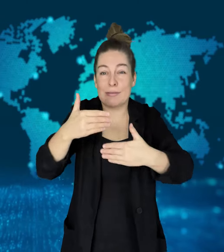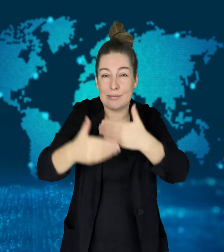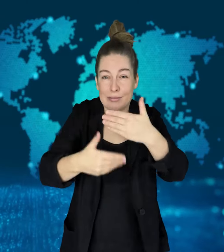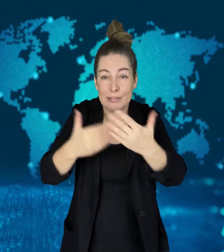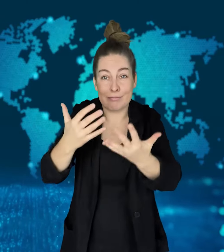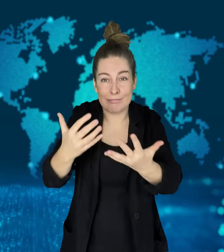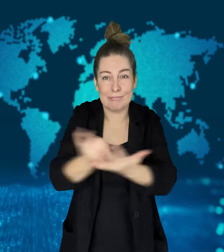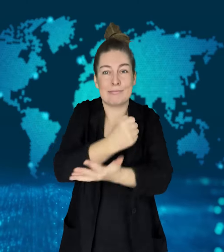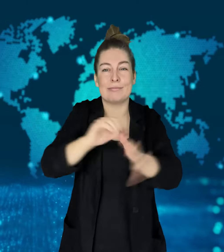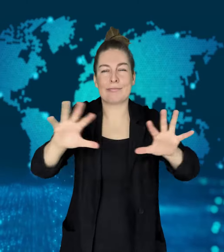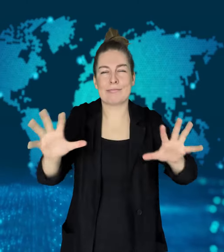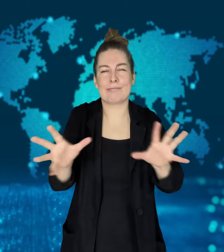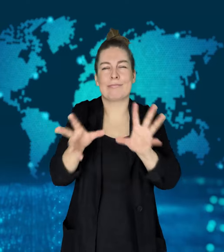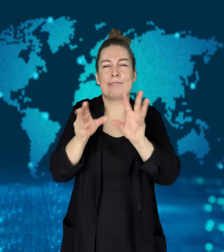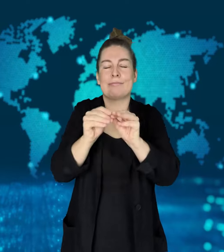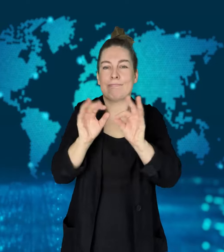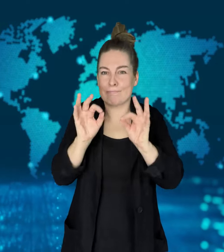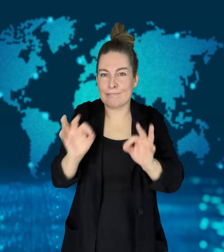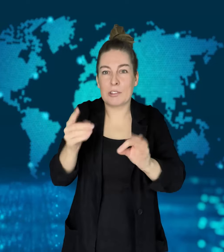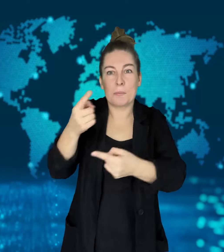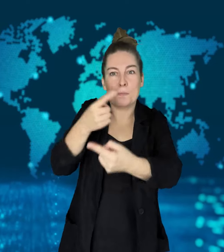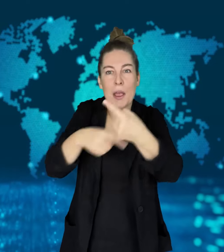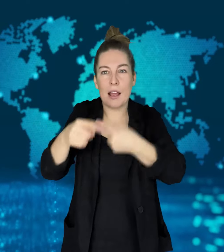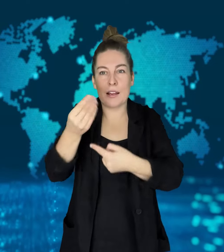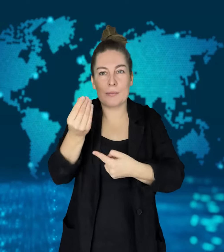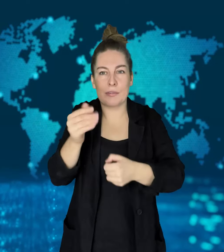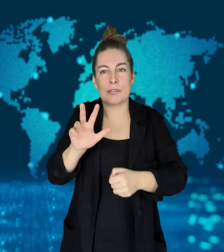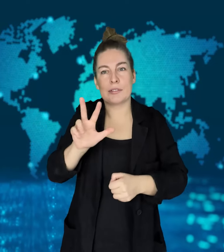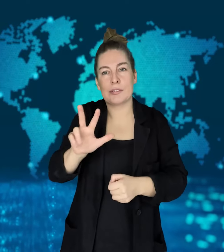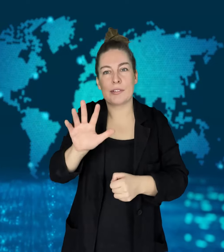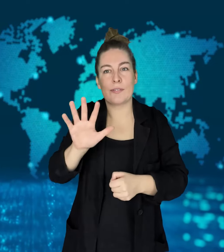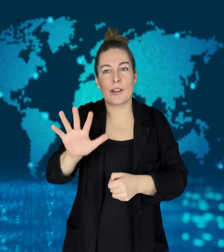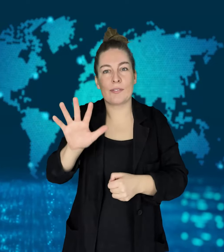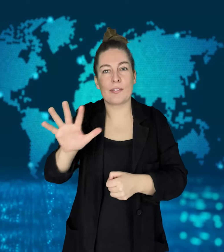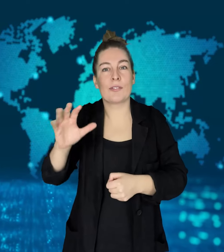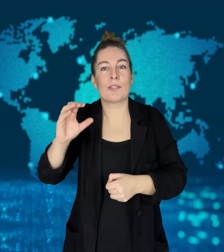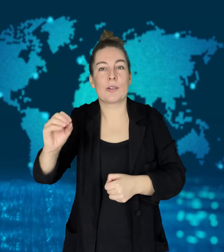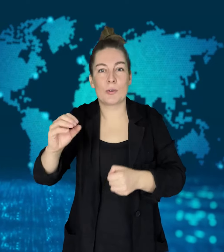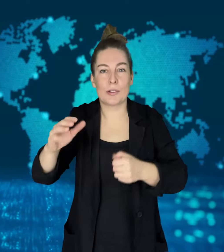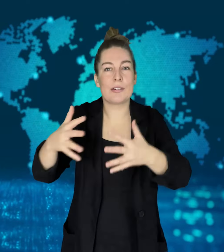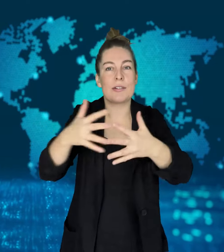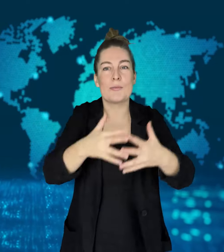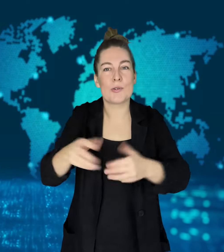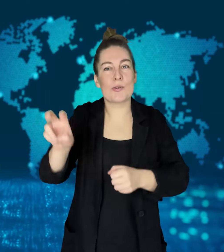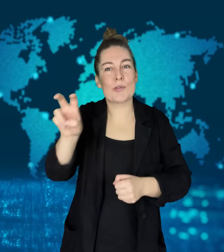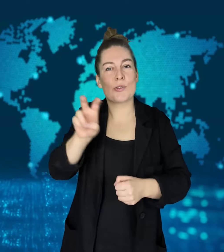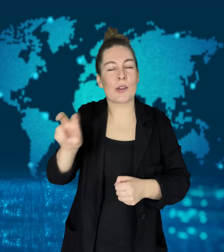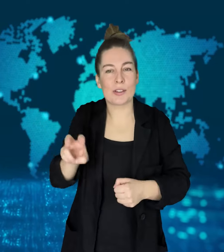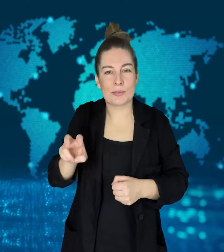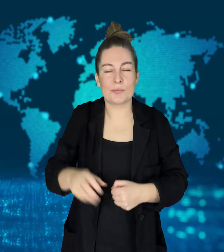The bank told them that the problem "happens all the time"